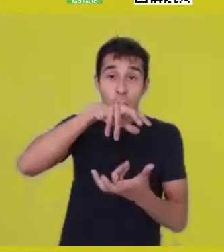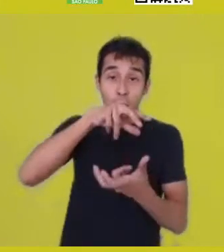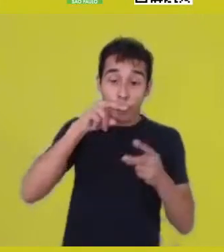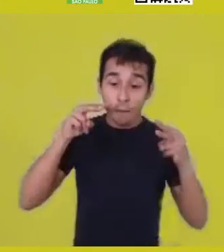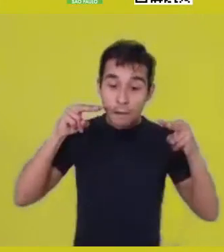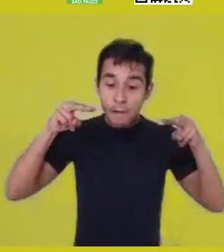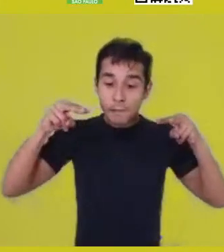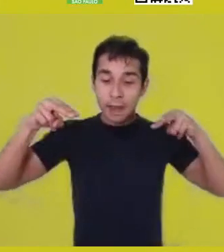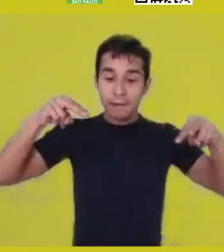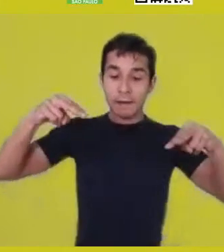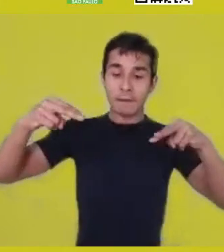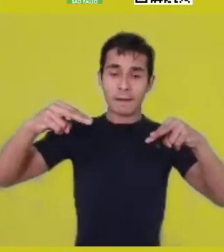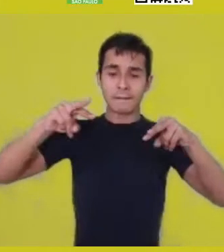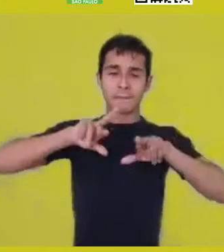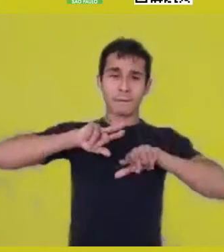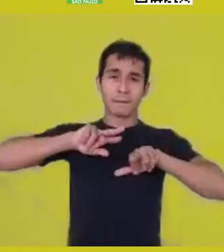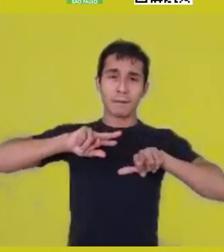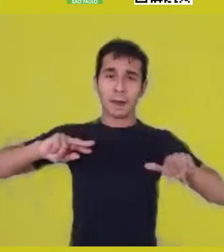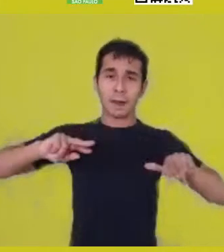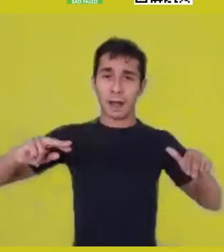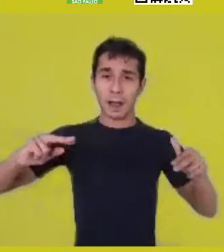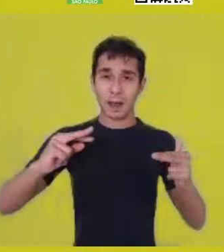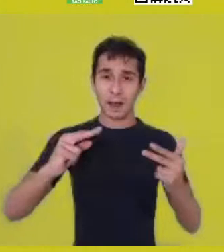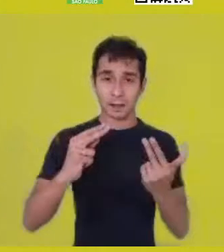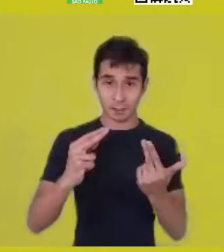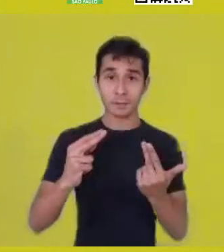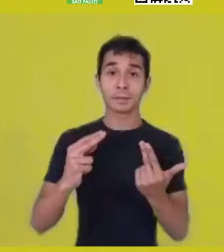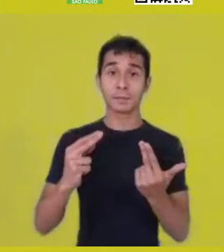There is an interpretation about absences,